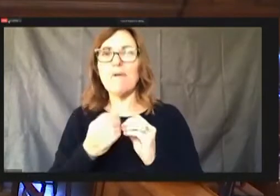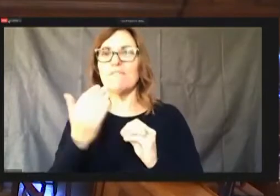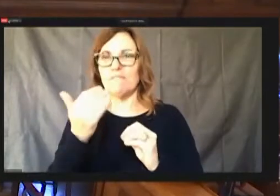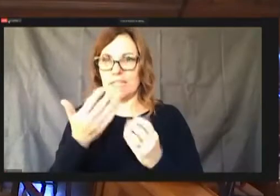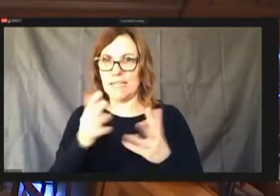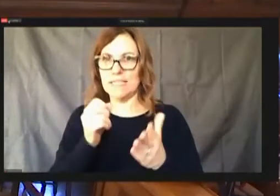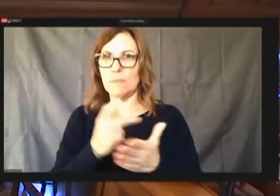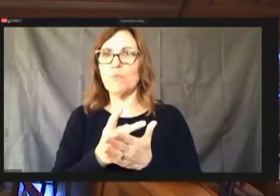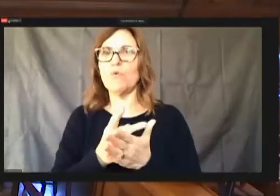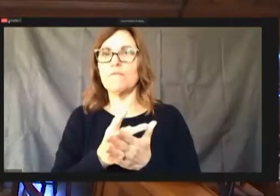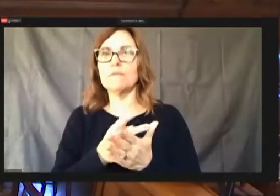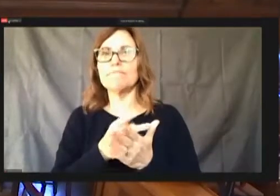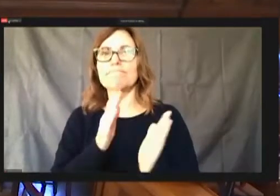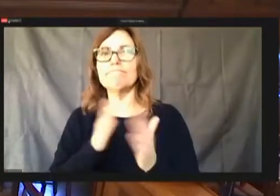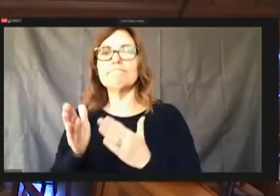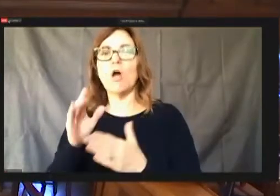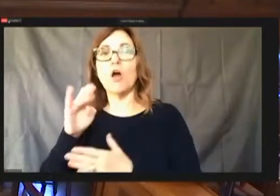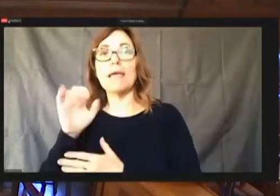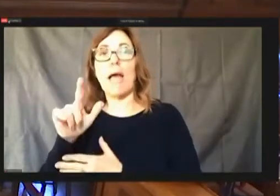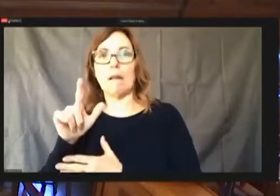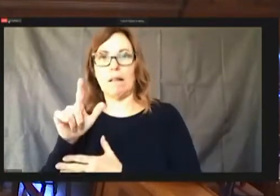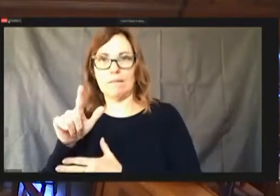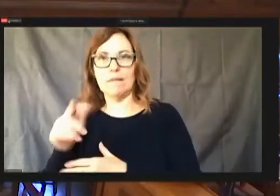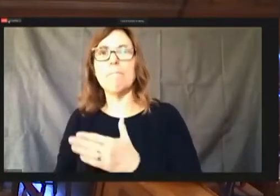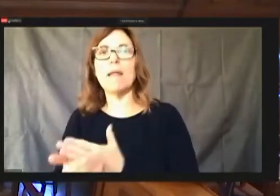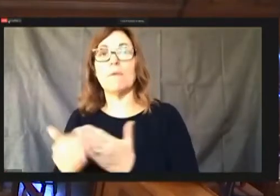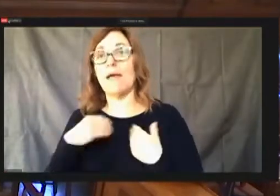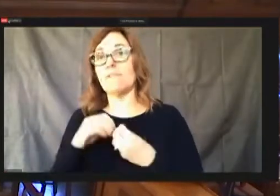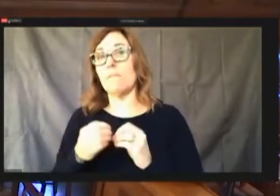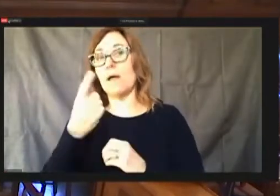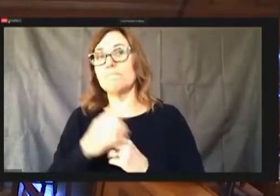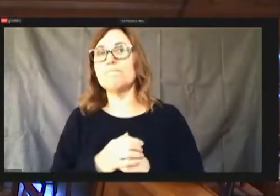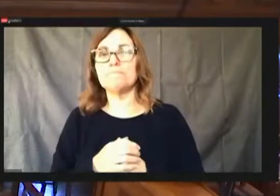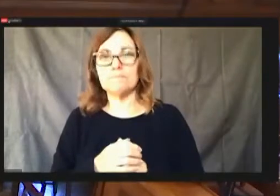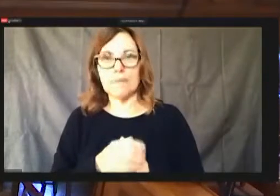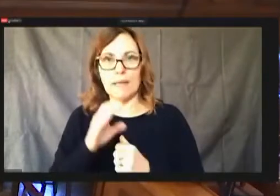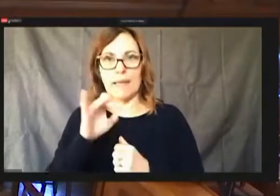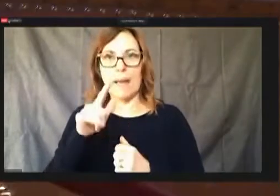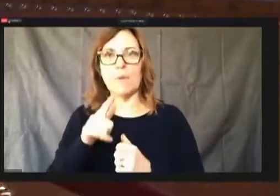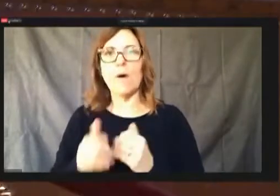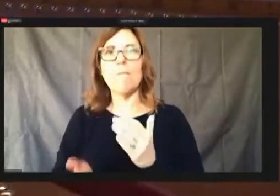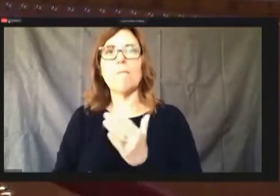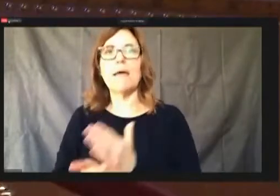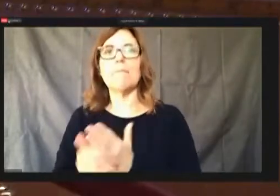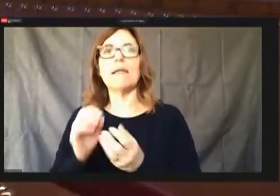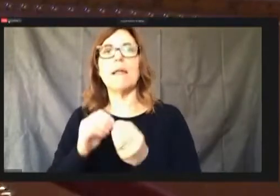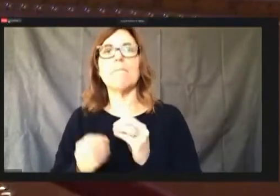So we have capital limit number one, capital investment number one new district $ bills